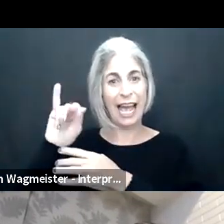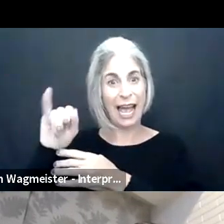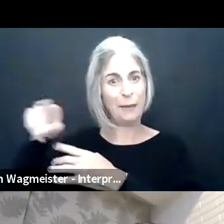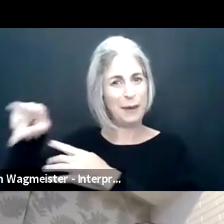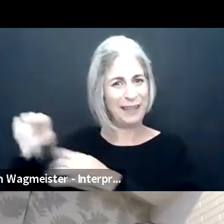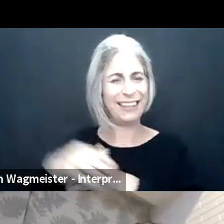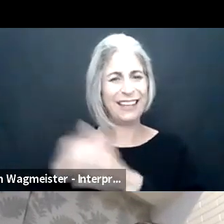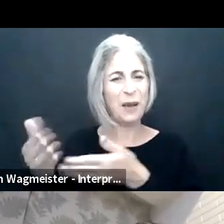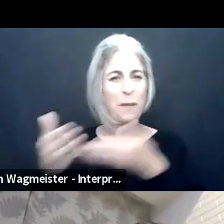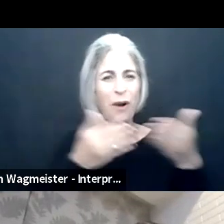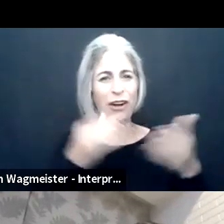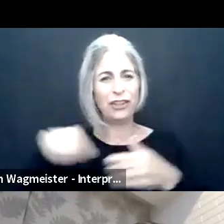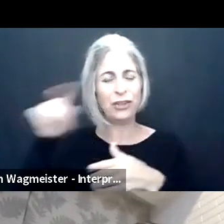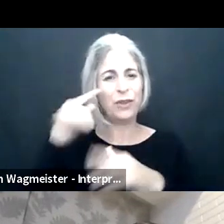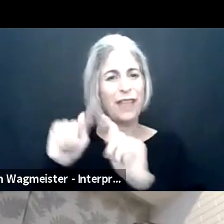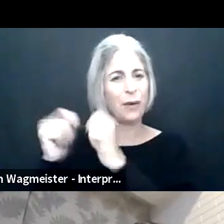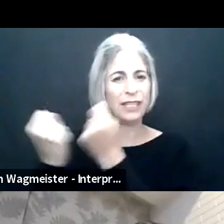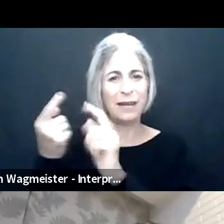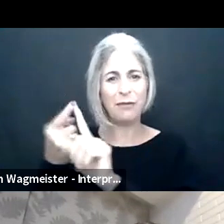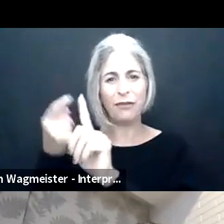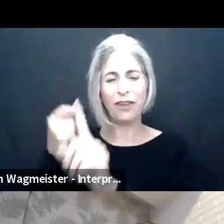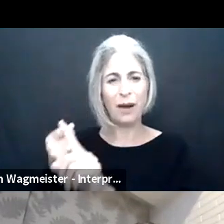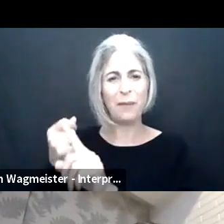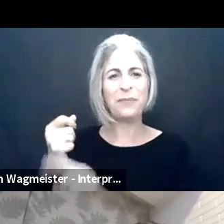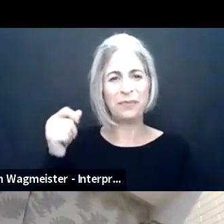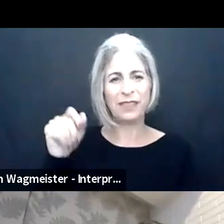This morning's virtual leadership